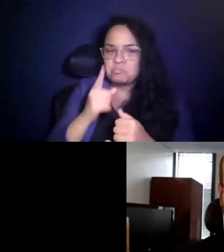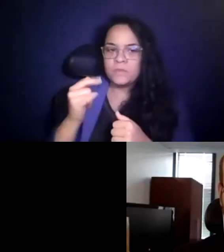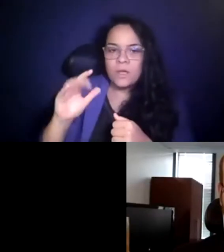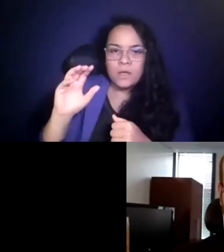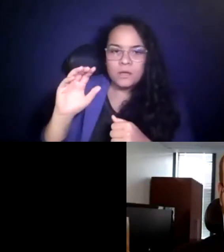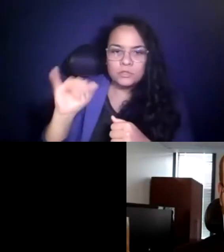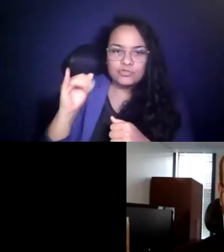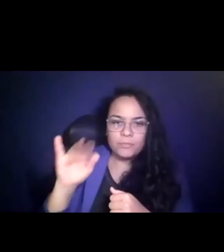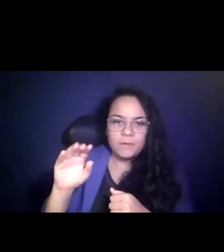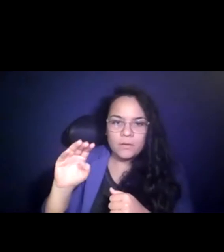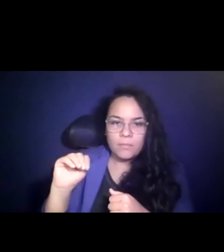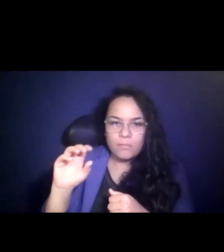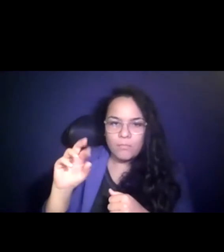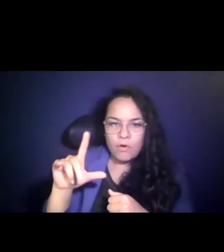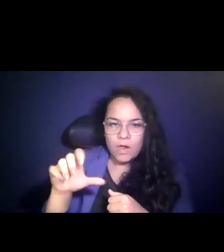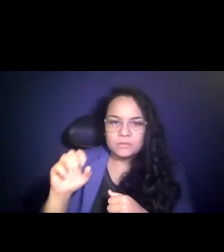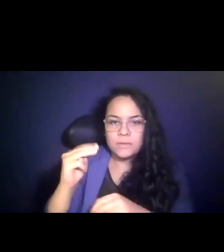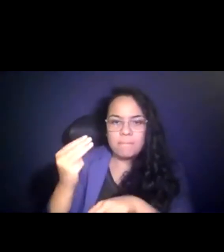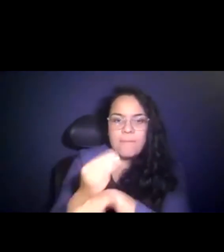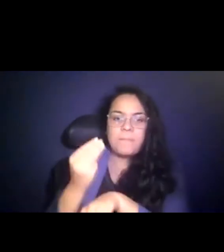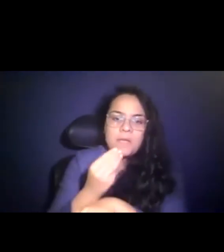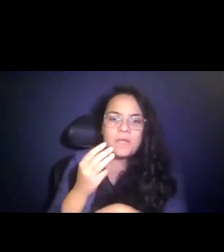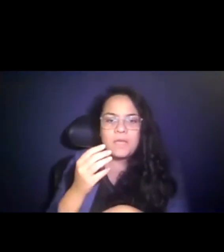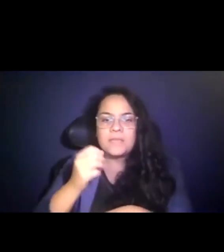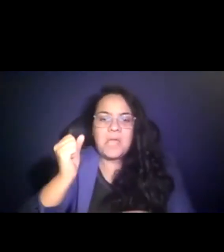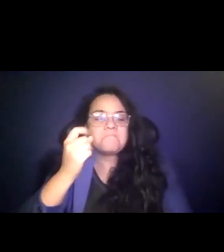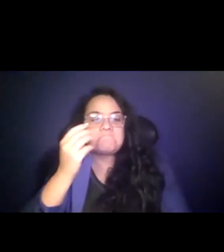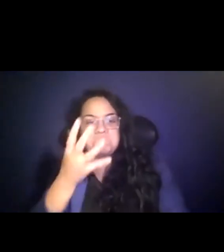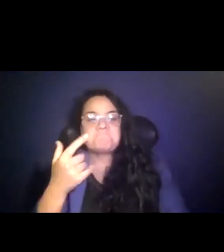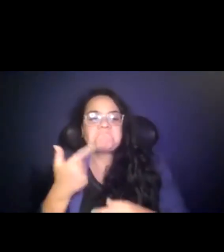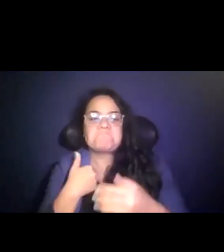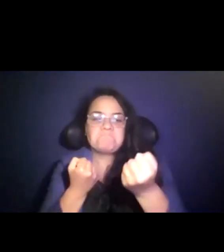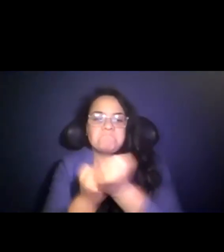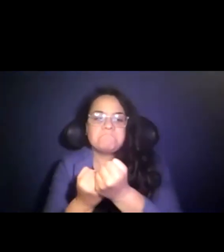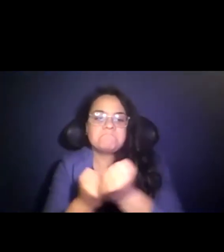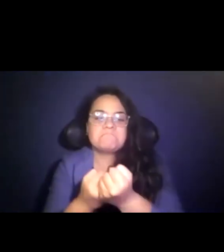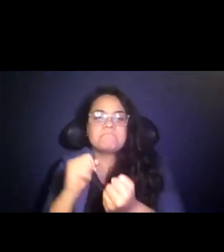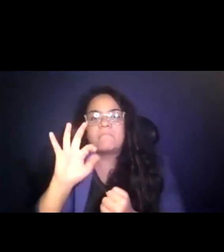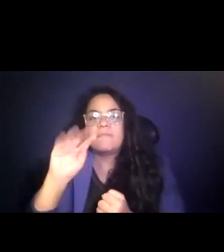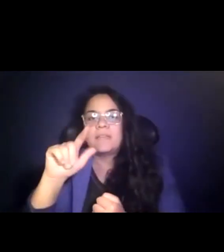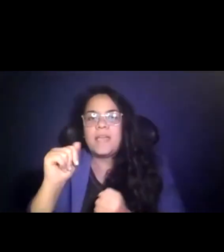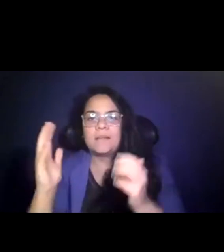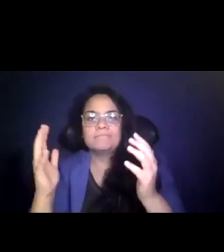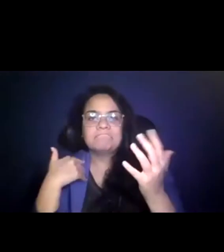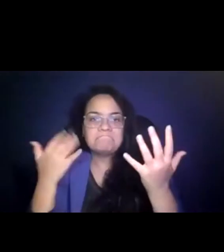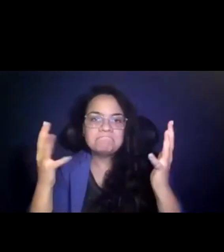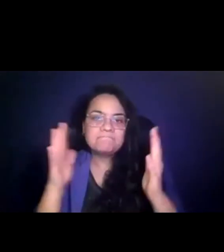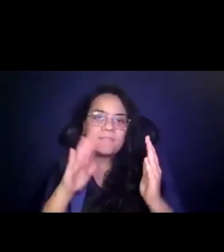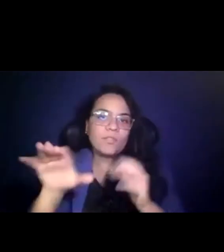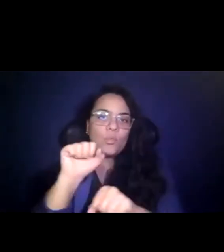15:22:32 >> Like my fellow GM's, nothing, but praise for FTA's role in the recent months and before Director Taylor and her staff have been